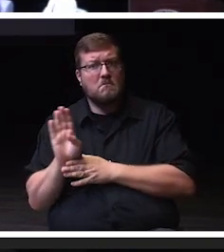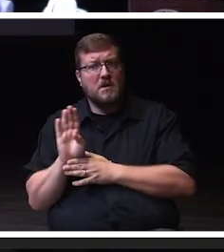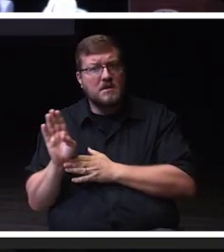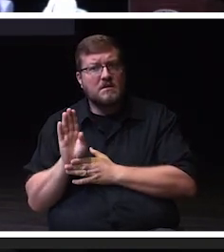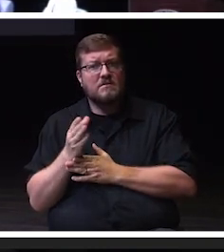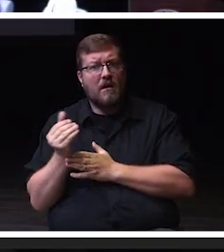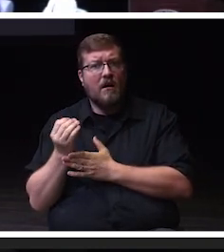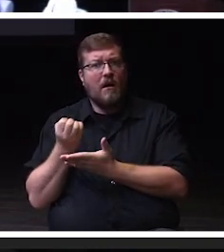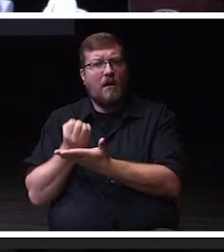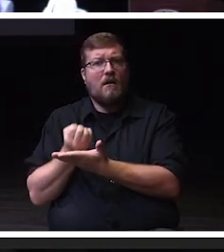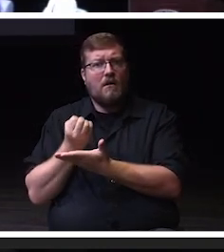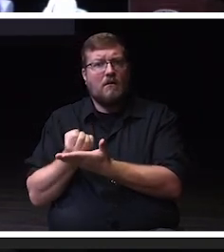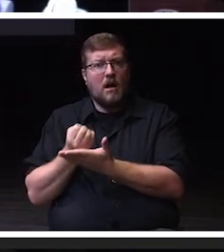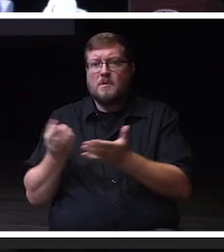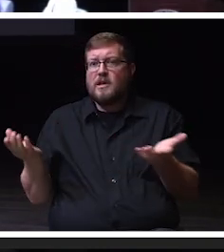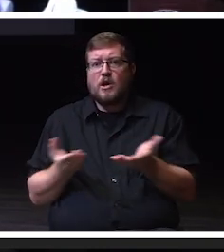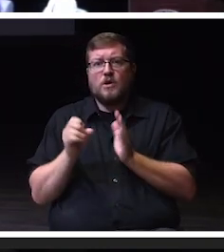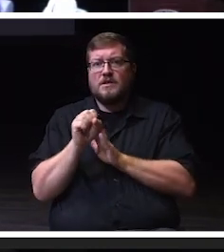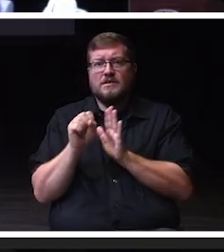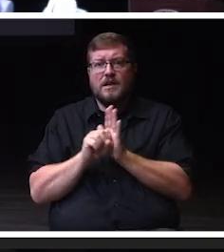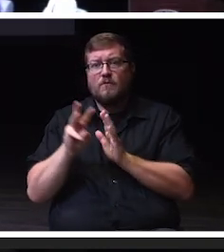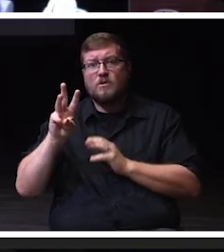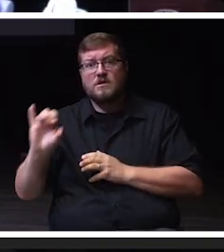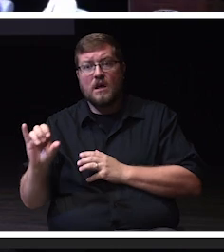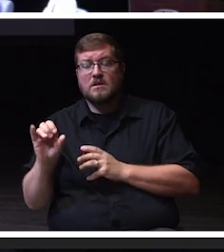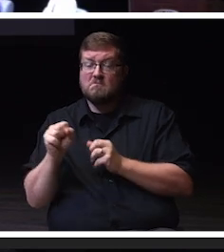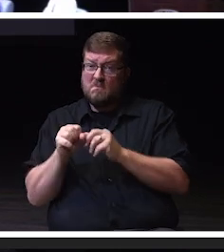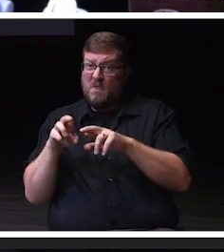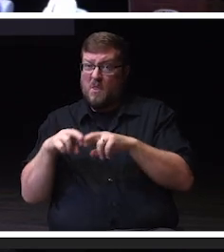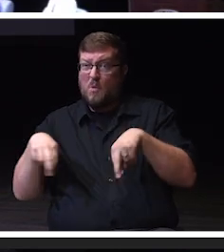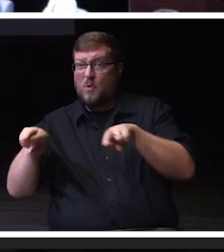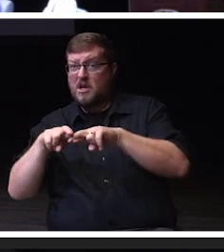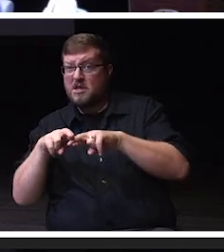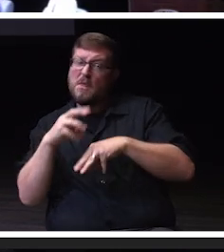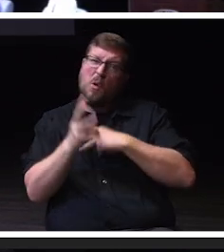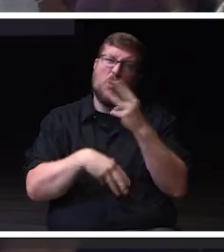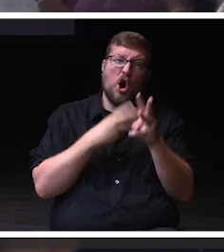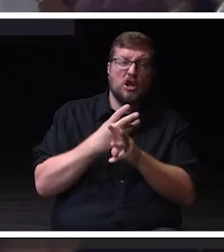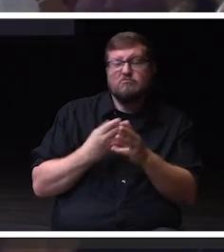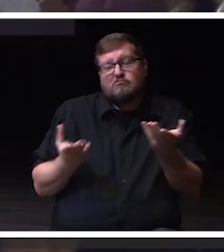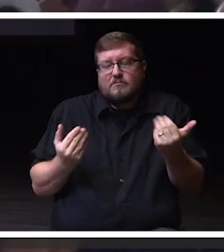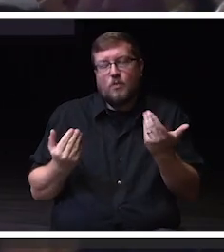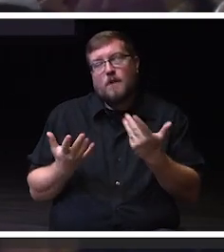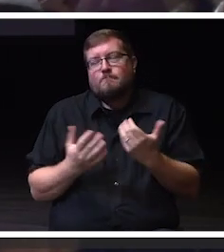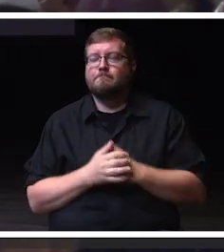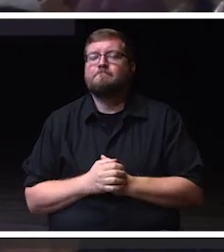in the state, if not the region, if not the world. Just a little biased. Go Warhawks!